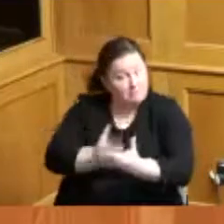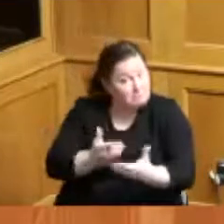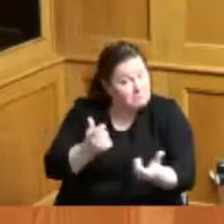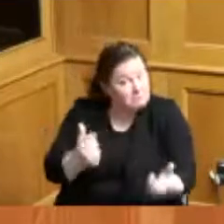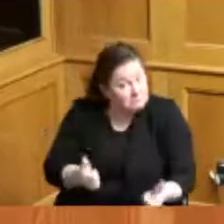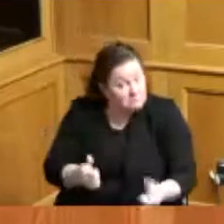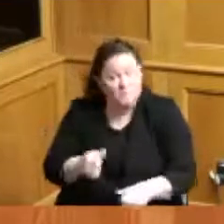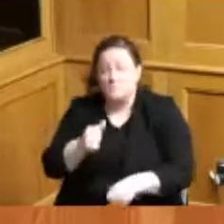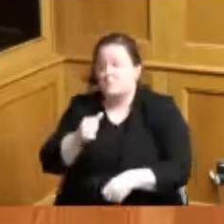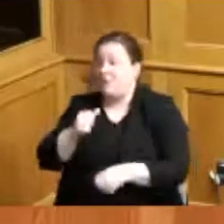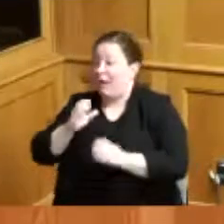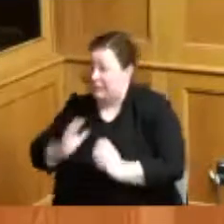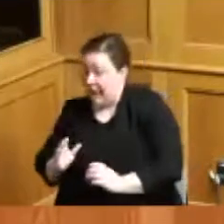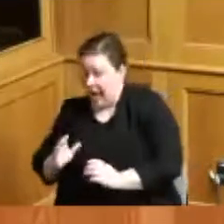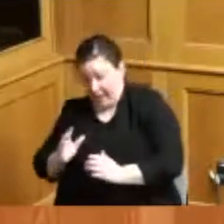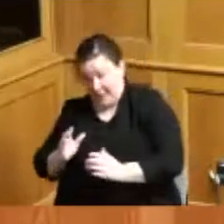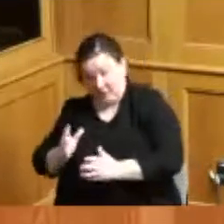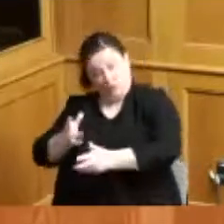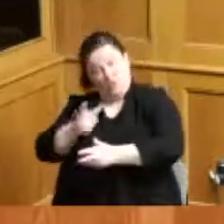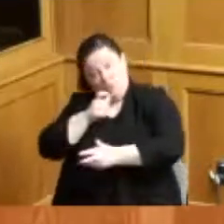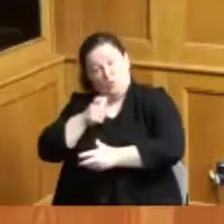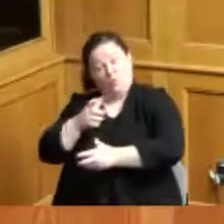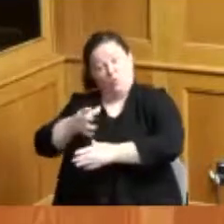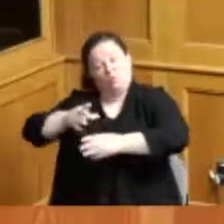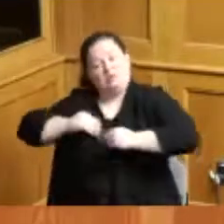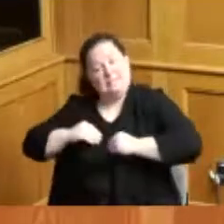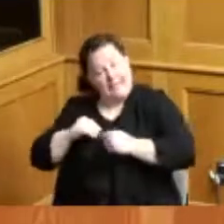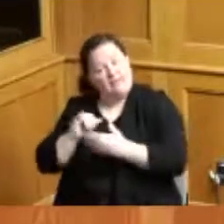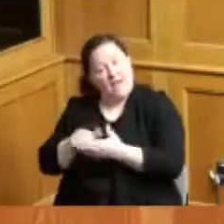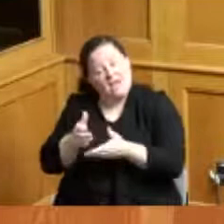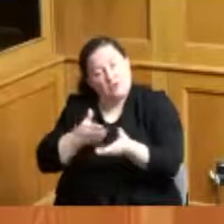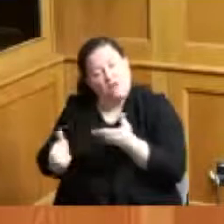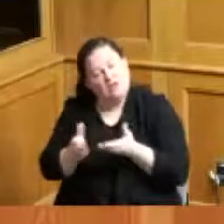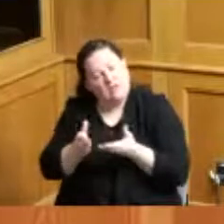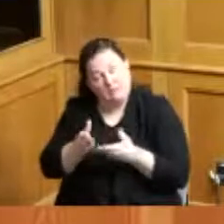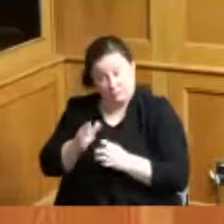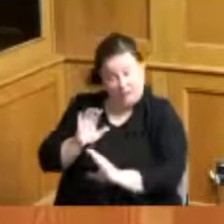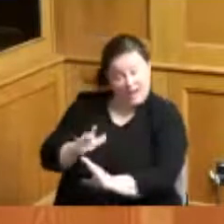the service how they feel about the service and I'm just really excited about the new things